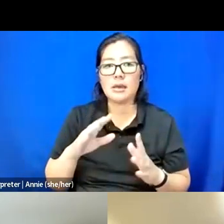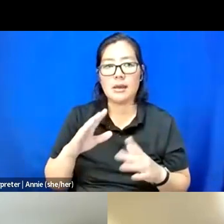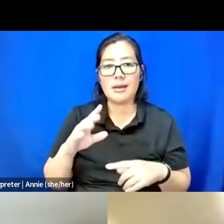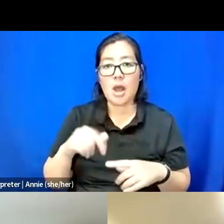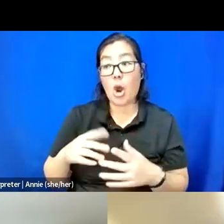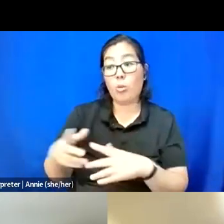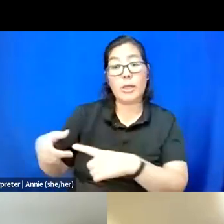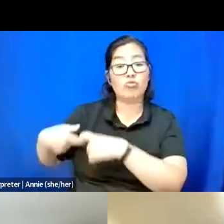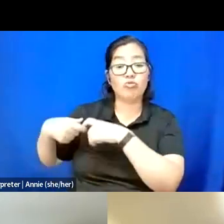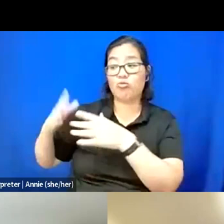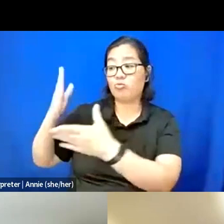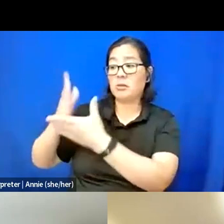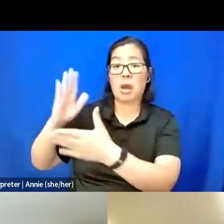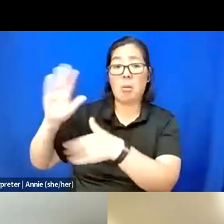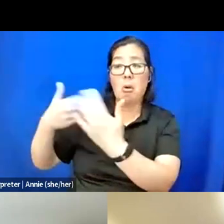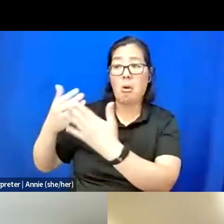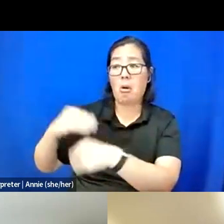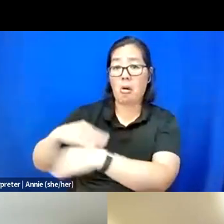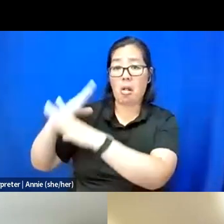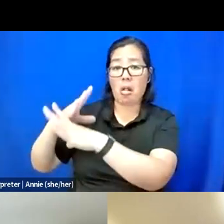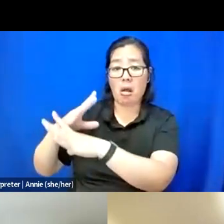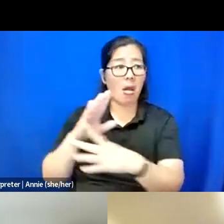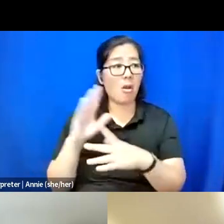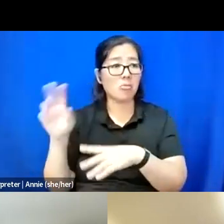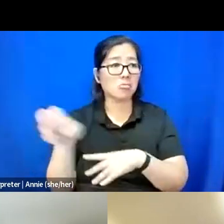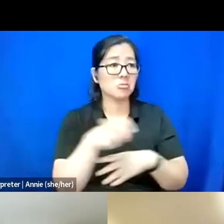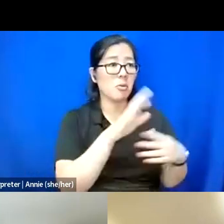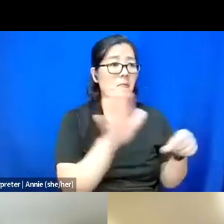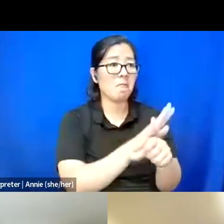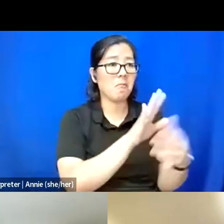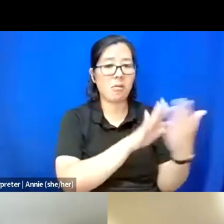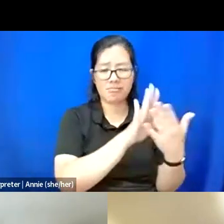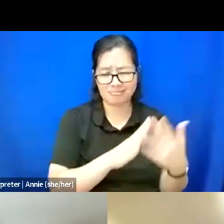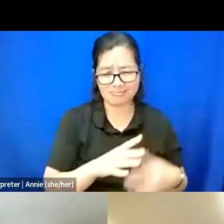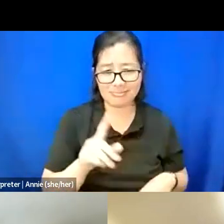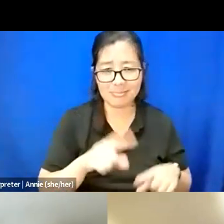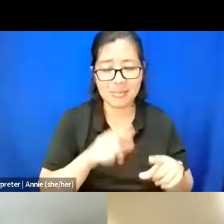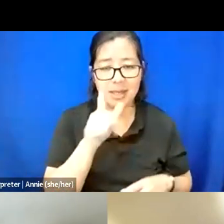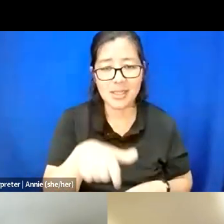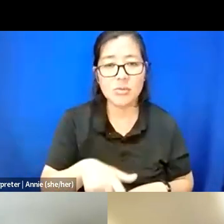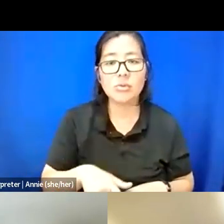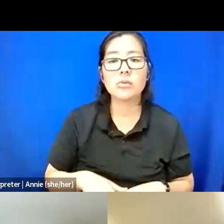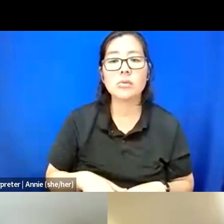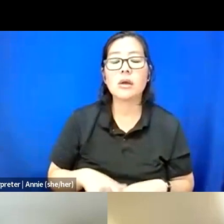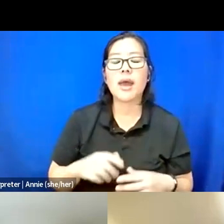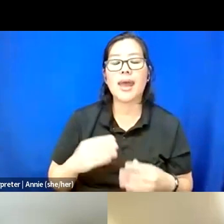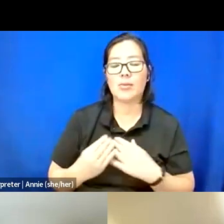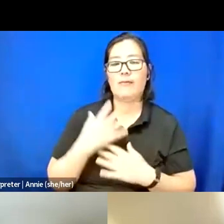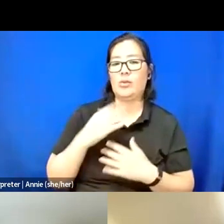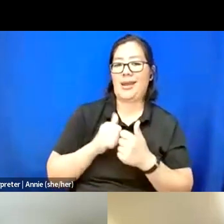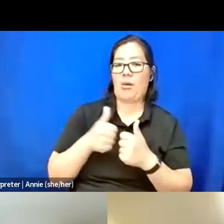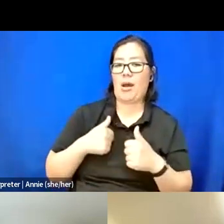And so, that is really shaping the way that events that I hold and ways that I get my work